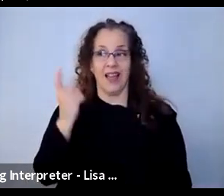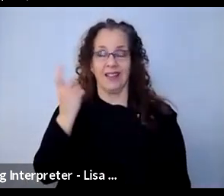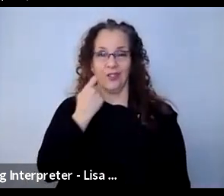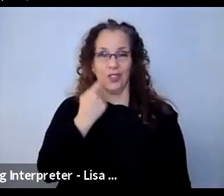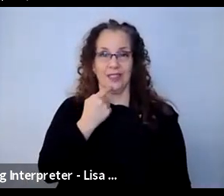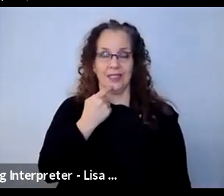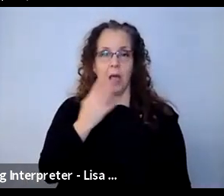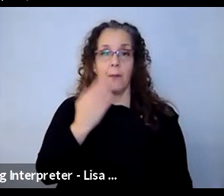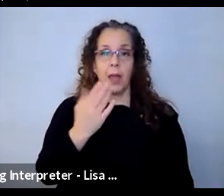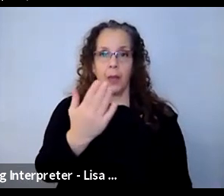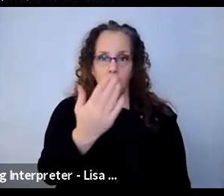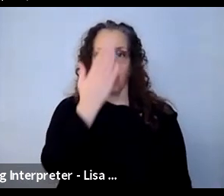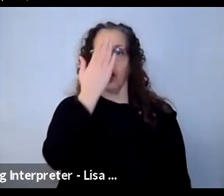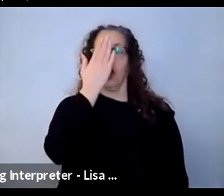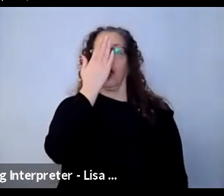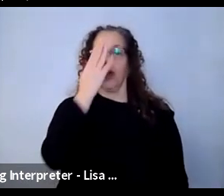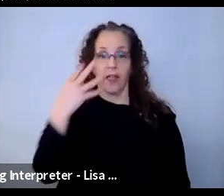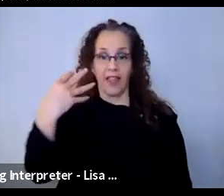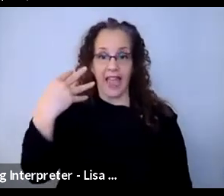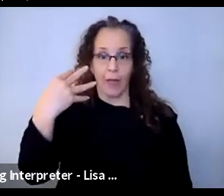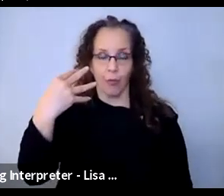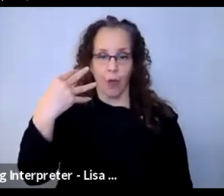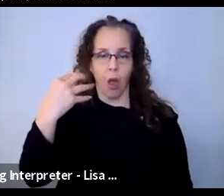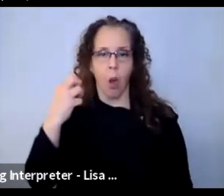to the camera, or you might have to just figure out how you're